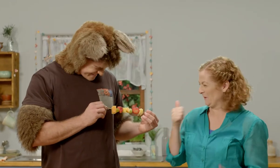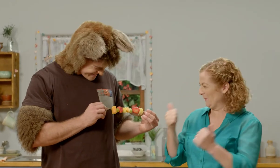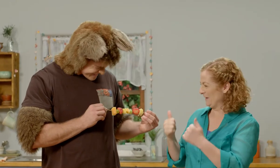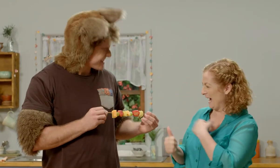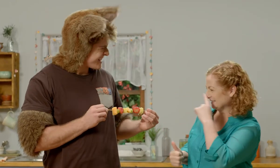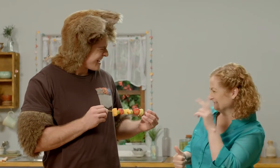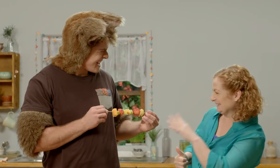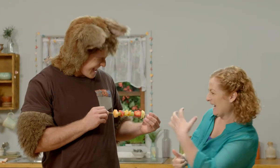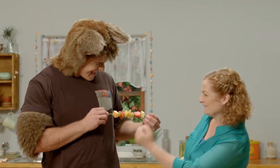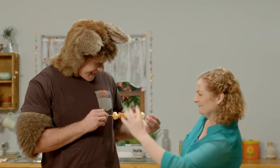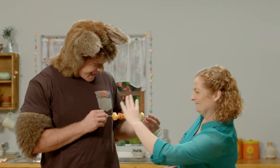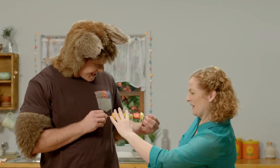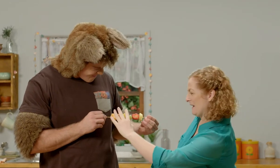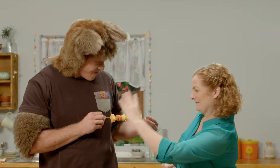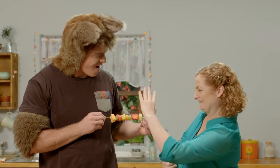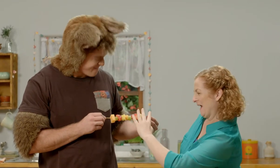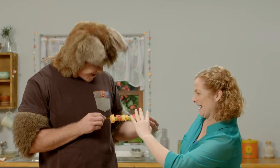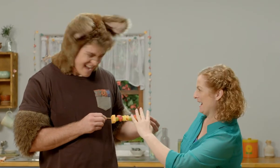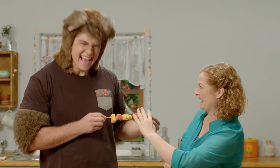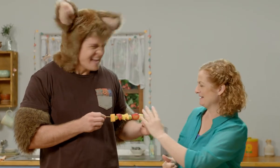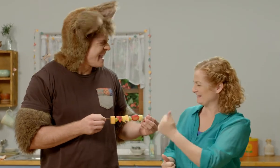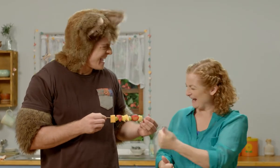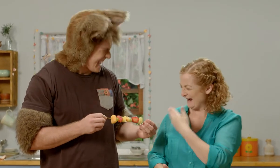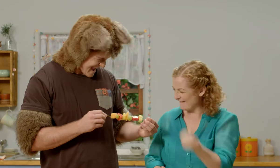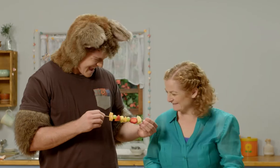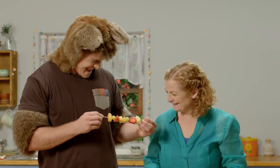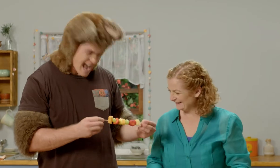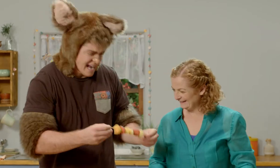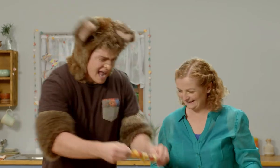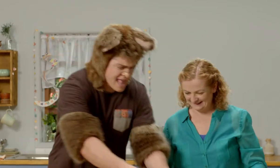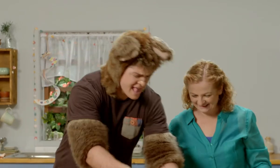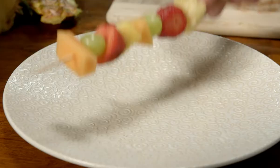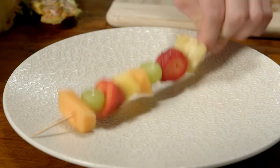Possum, that looks great! I can see a pattern in there too. That looks lovely!